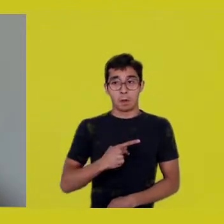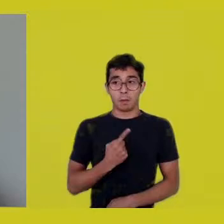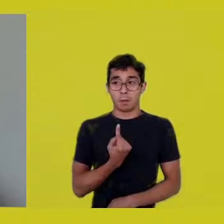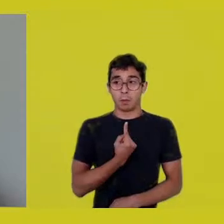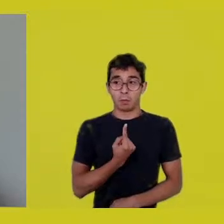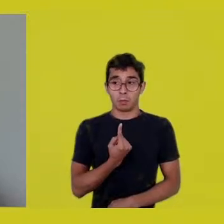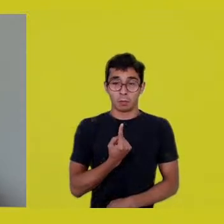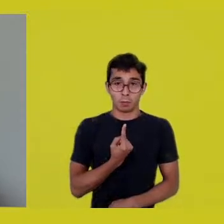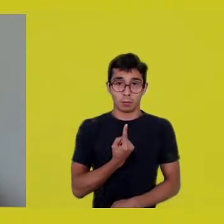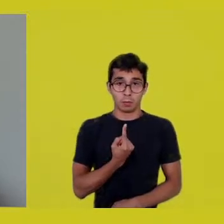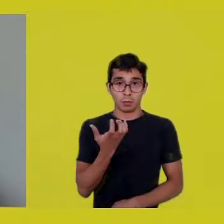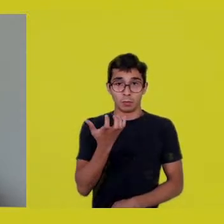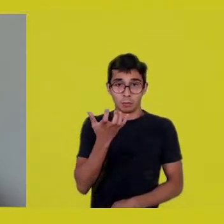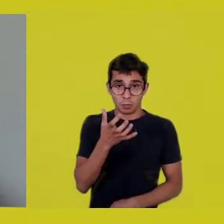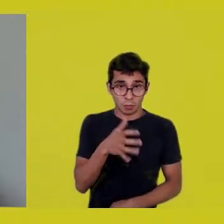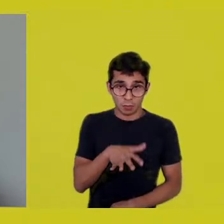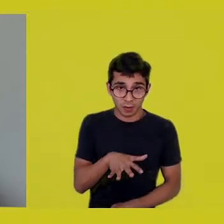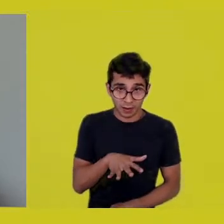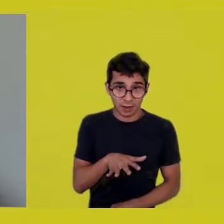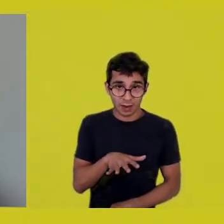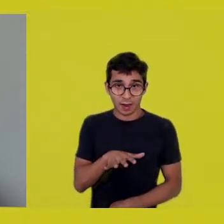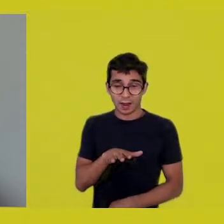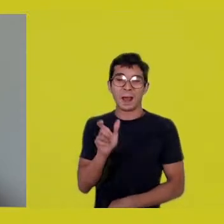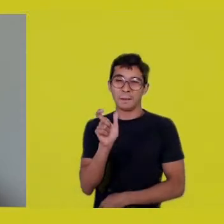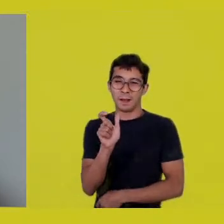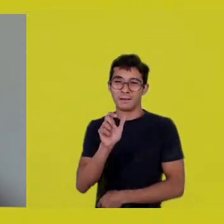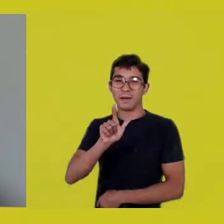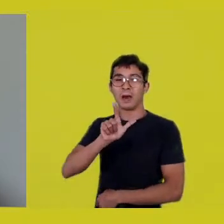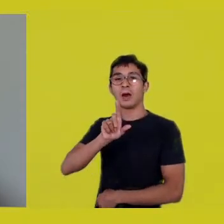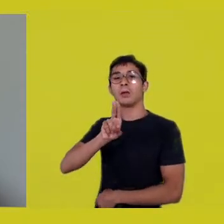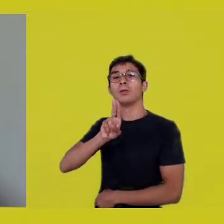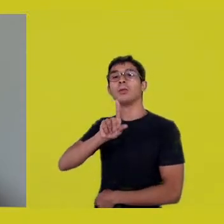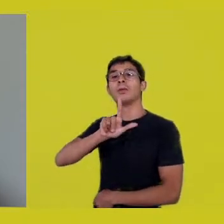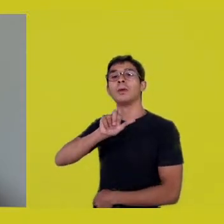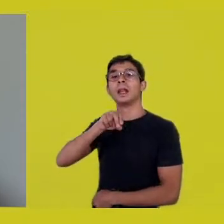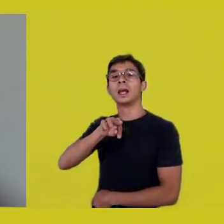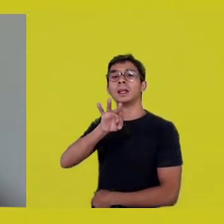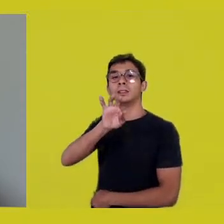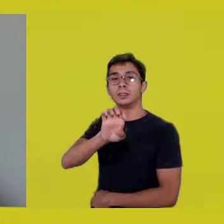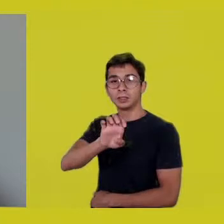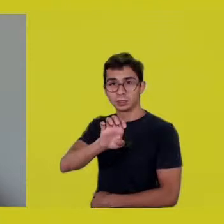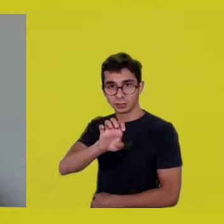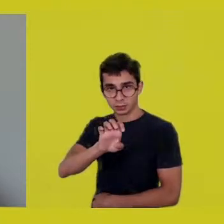blatantly obvious - those who couldn’t become blatantly obvious